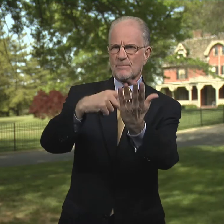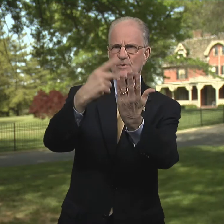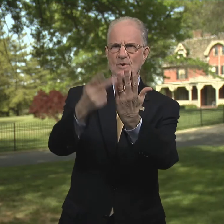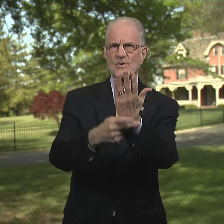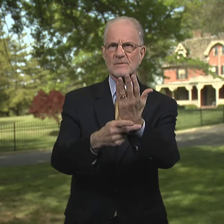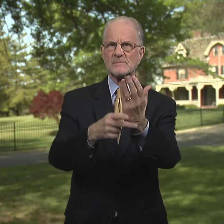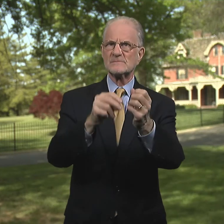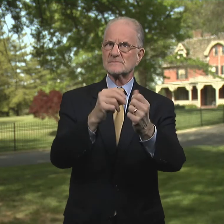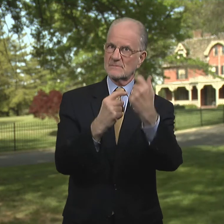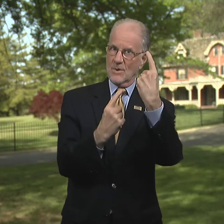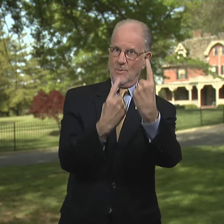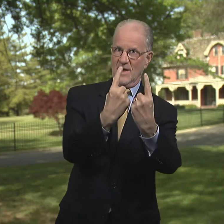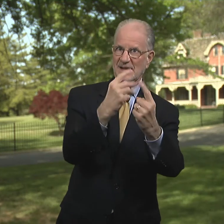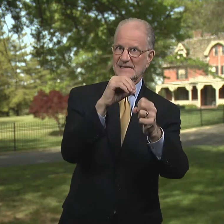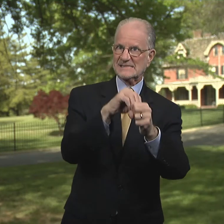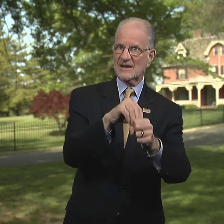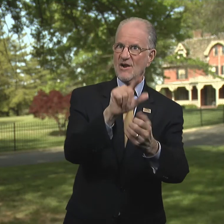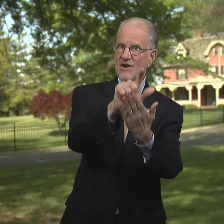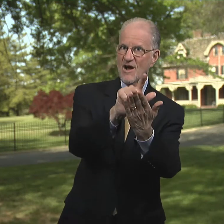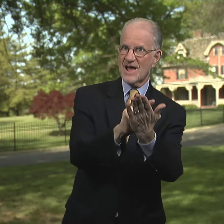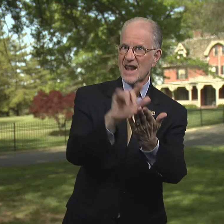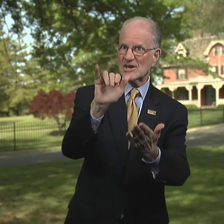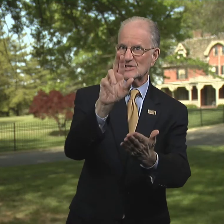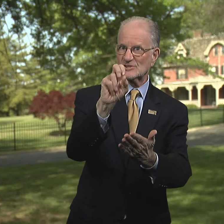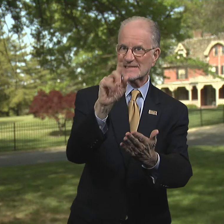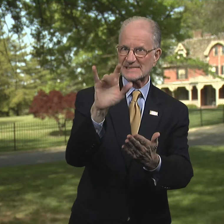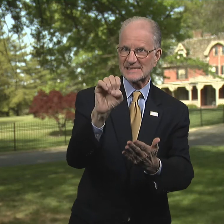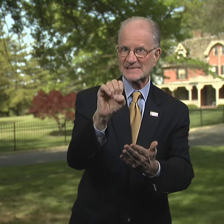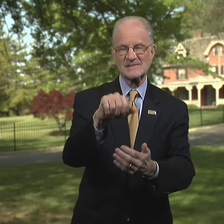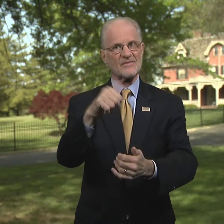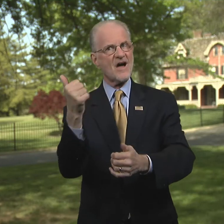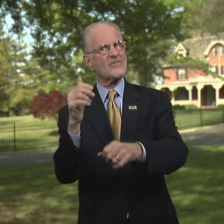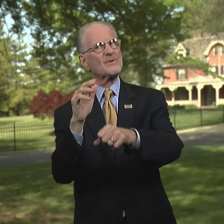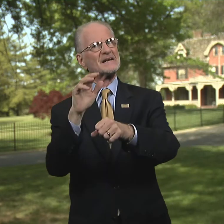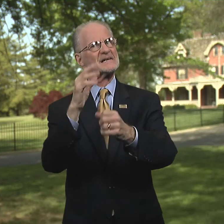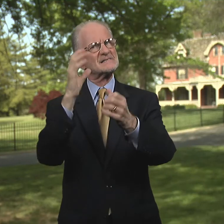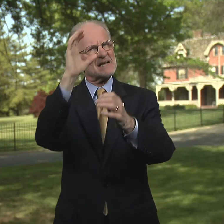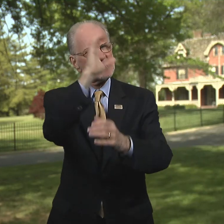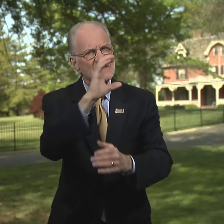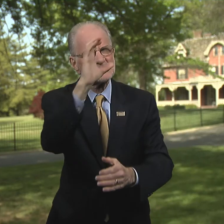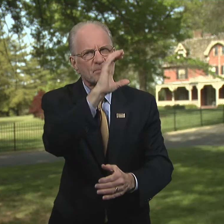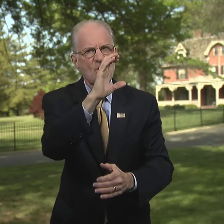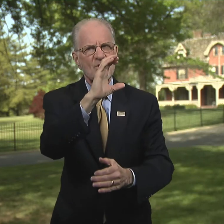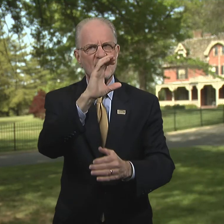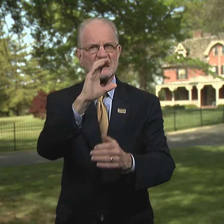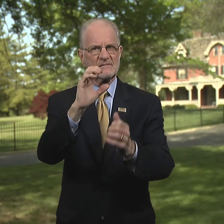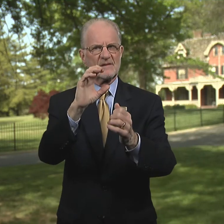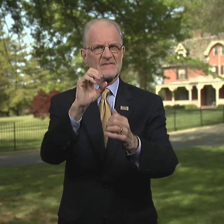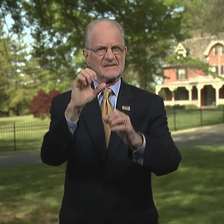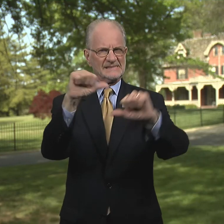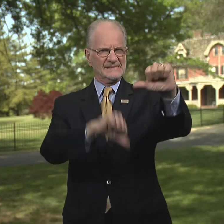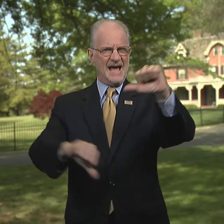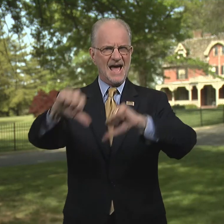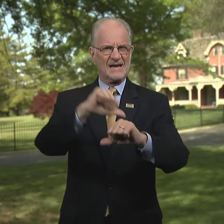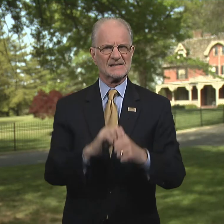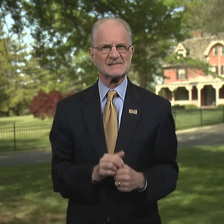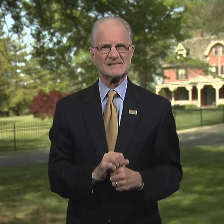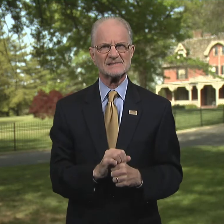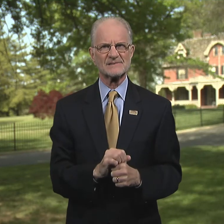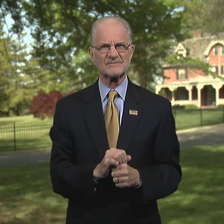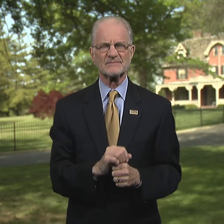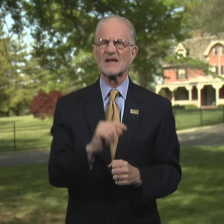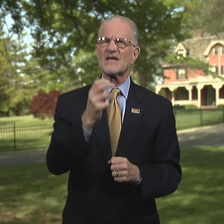in Law and Justice and Exploring the Sciences.